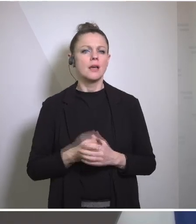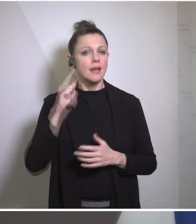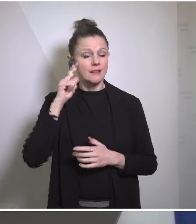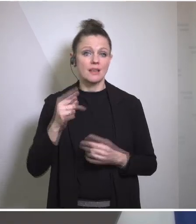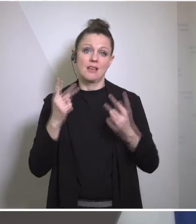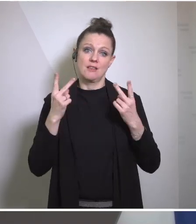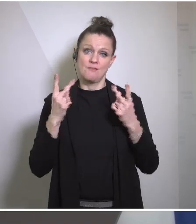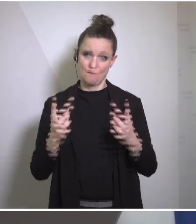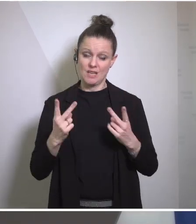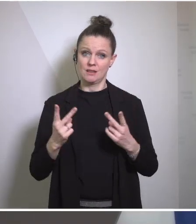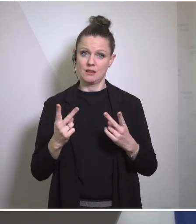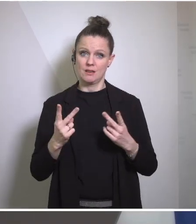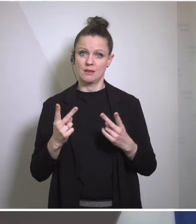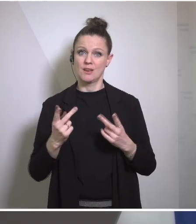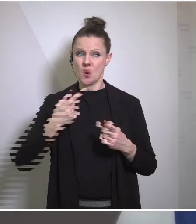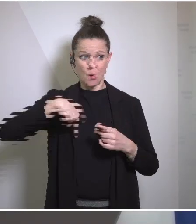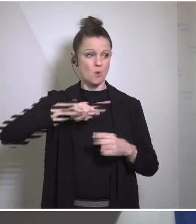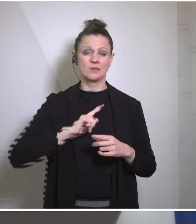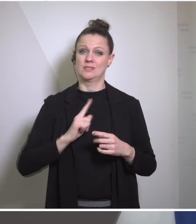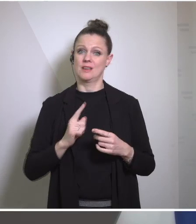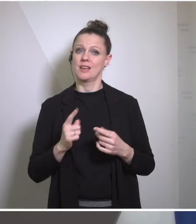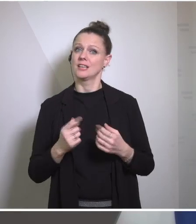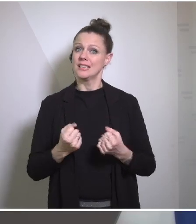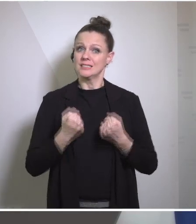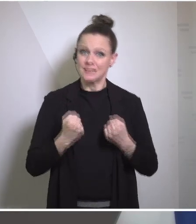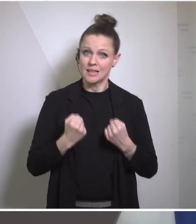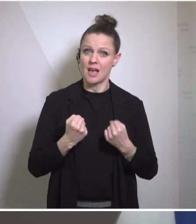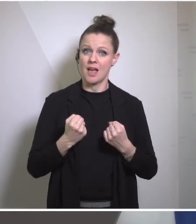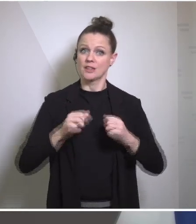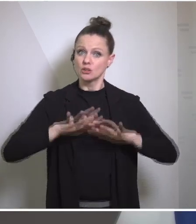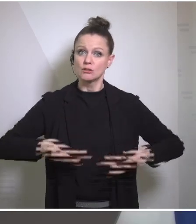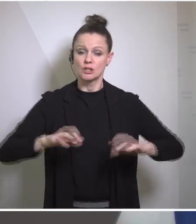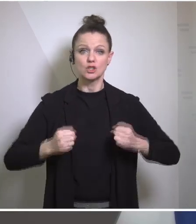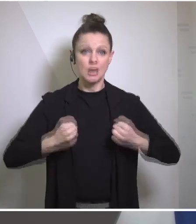to export our model of life, our stability, our security or we risk being confronted with